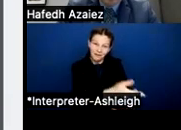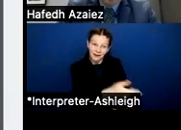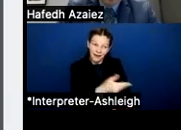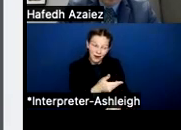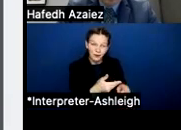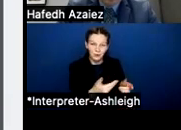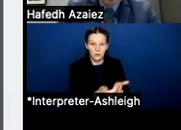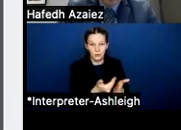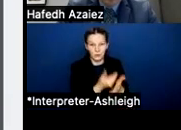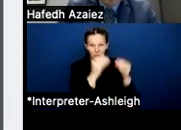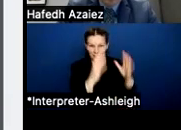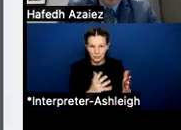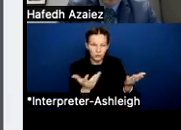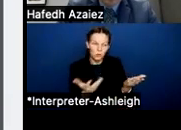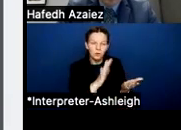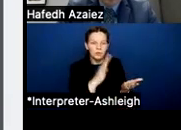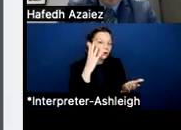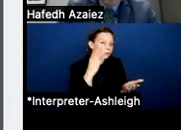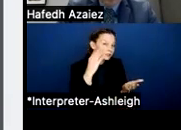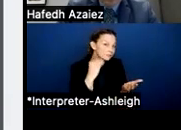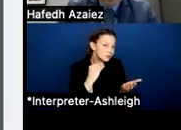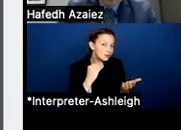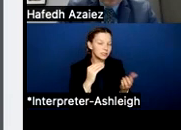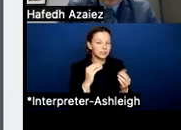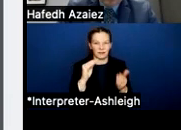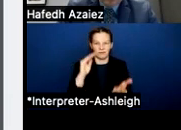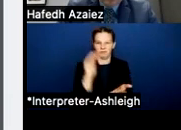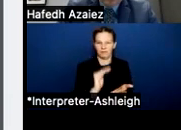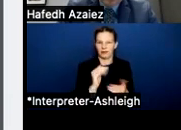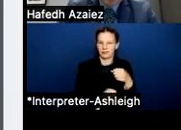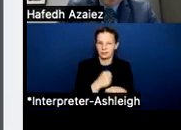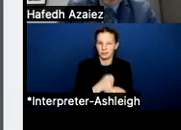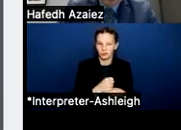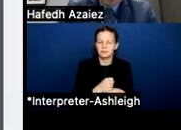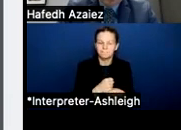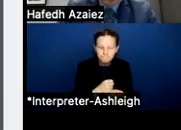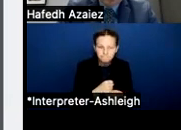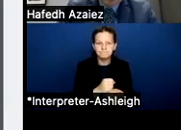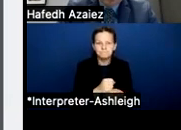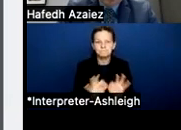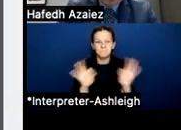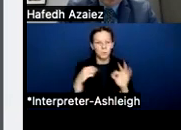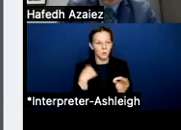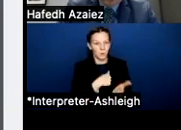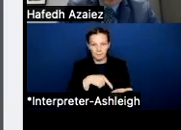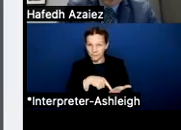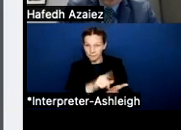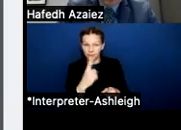or teachers with less experience. And so it's really important for us to make sure that we're competitive in those areas. And so on the next slide,